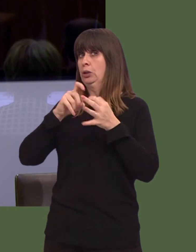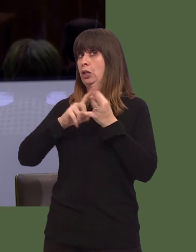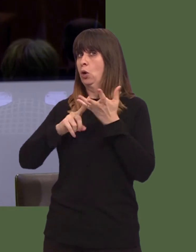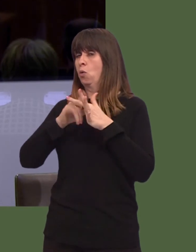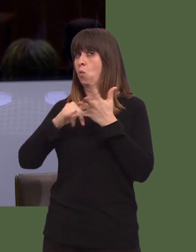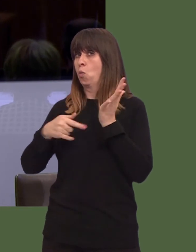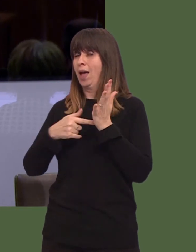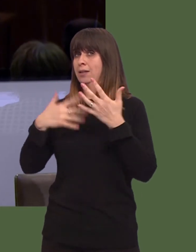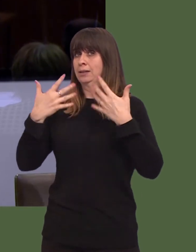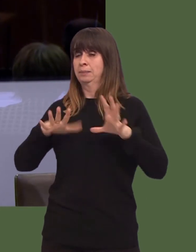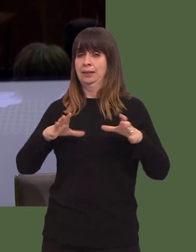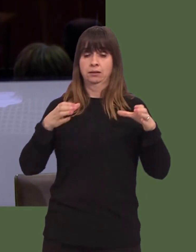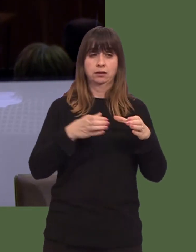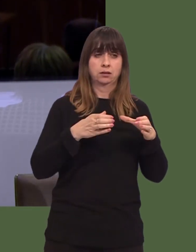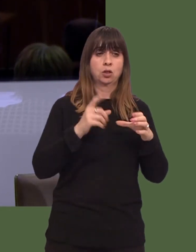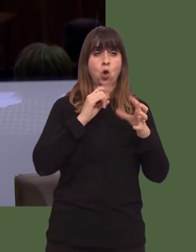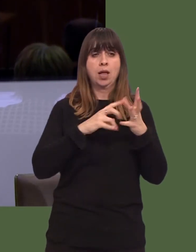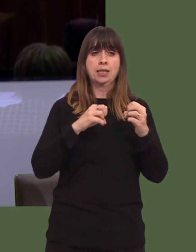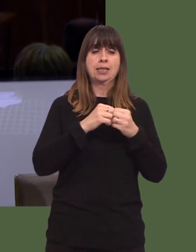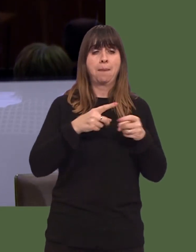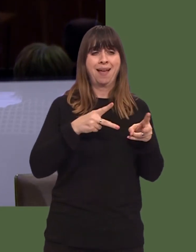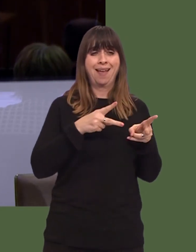relocate to Weymouth has been raised in this Chamber before.